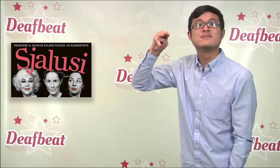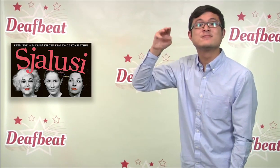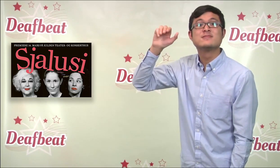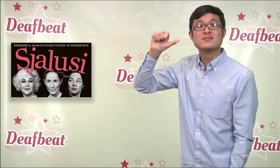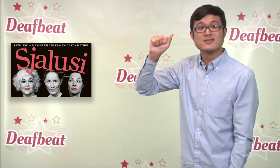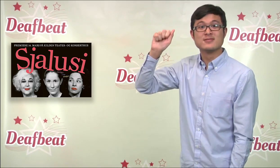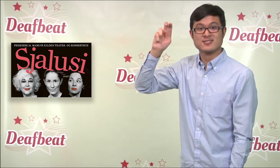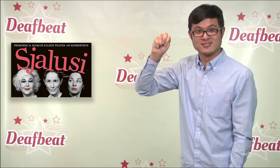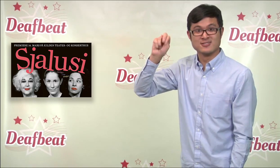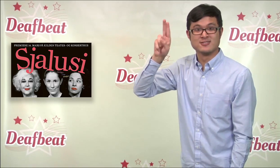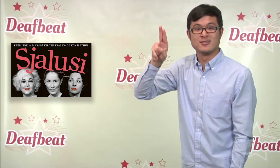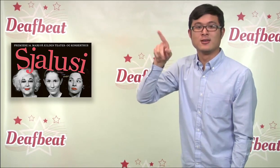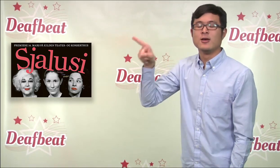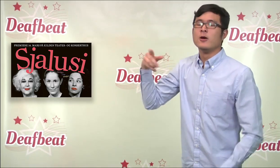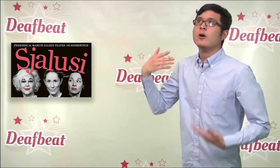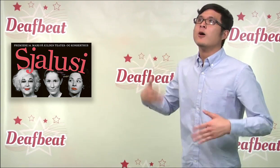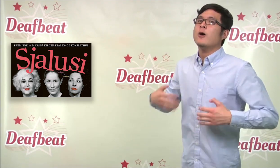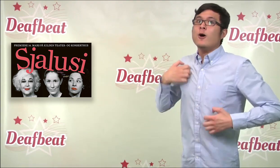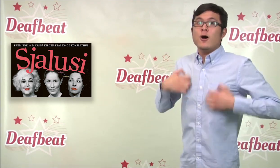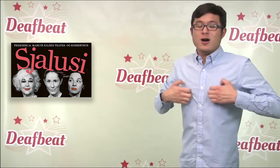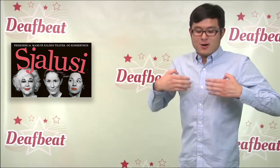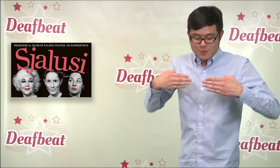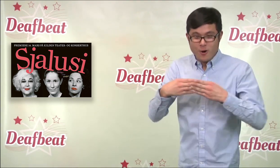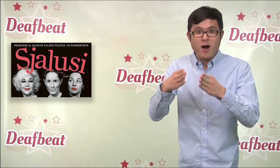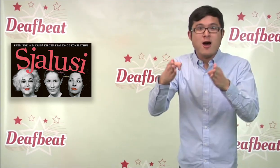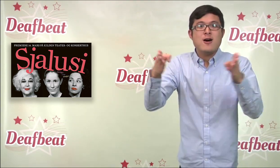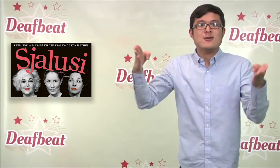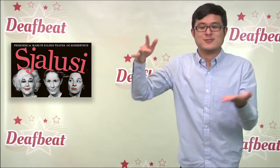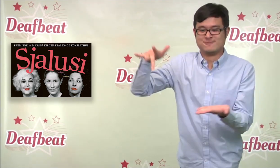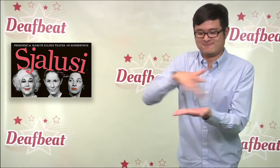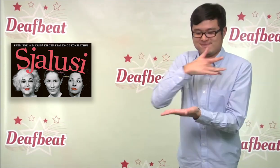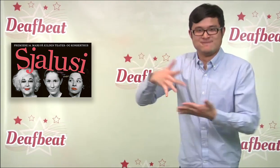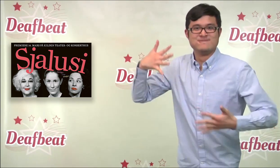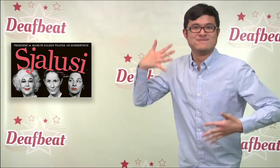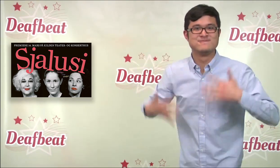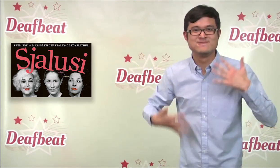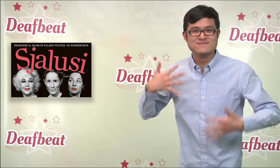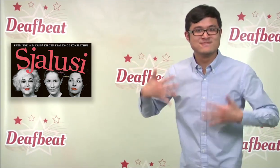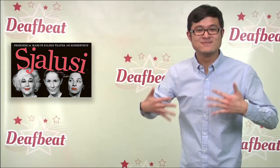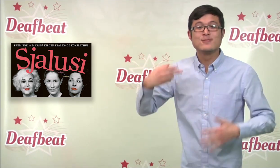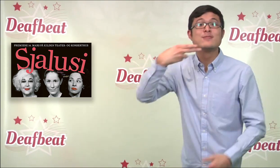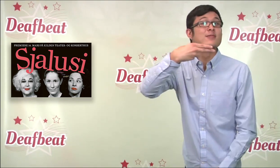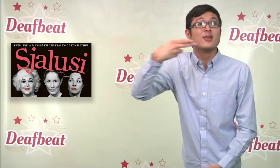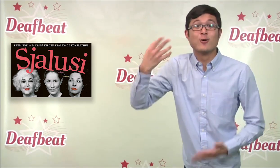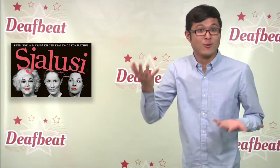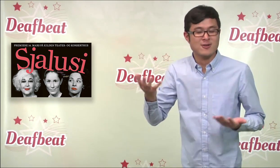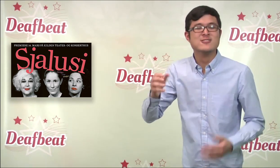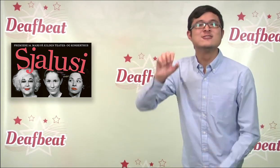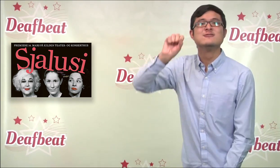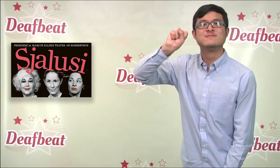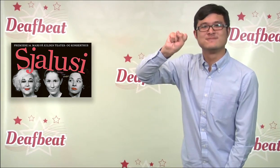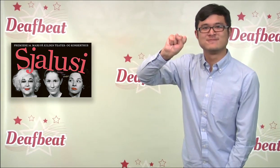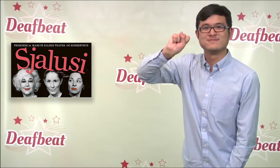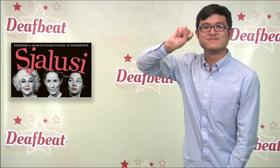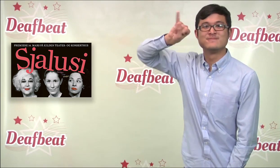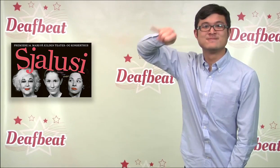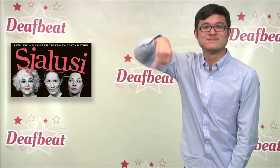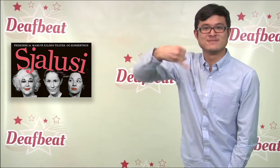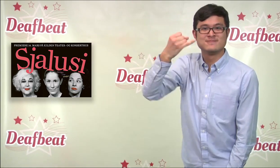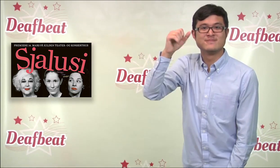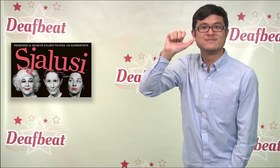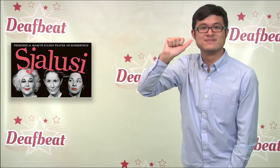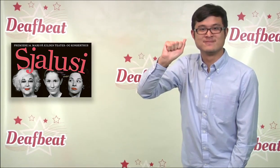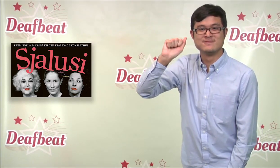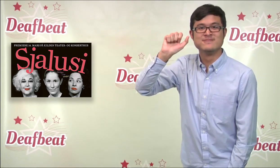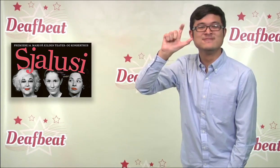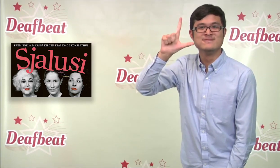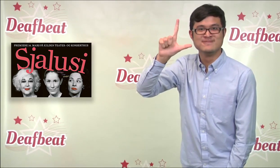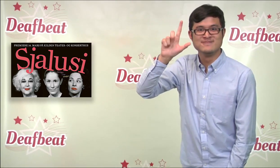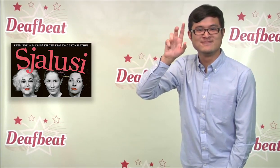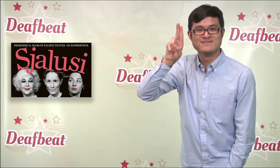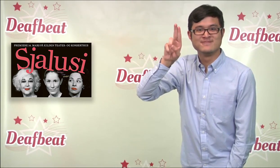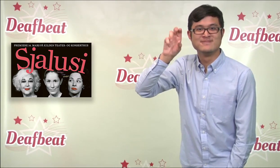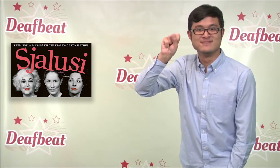presenting a play, “Sjalusi”- translated as “Jealousy”.” The